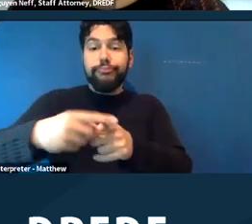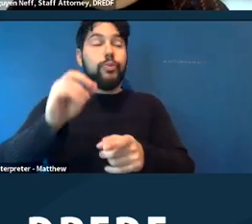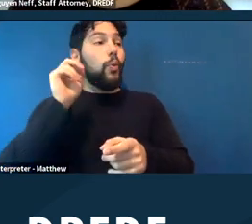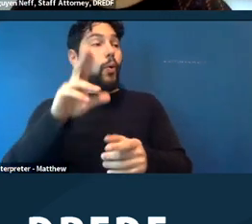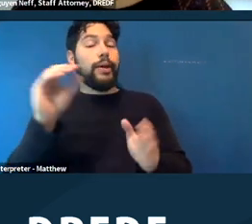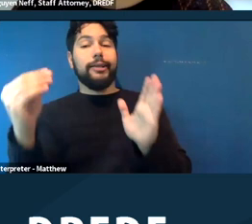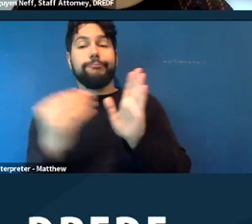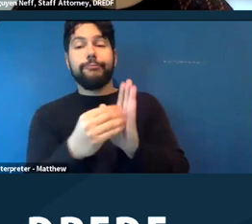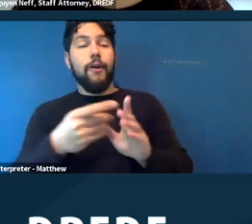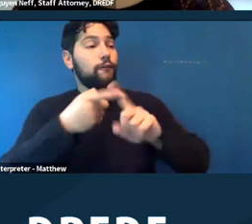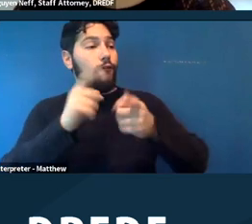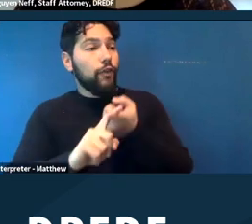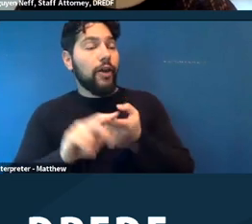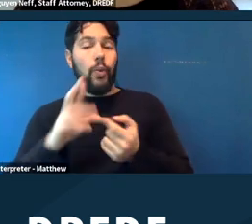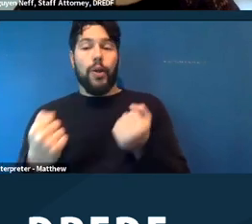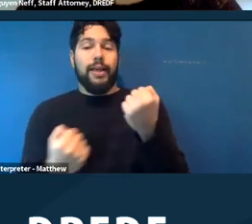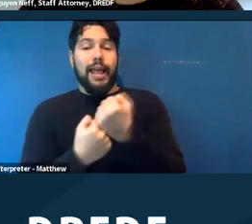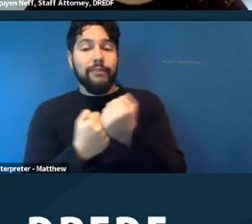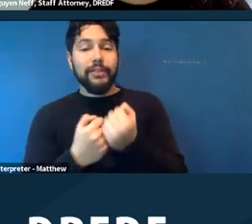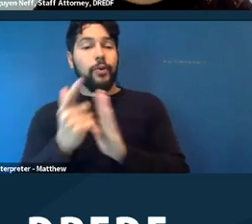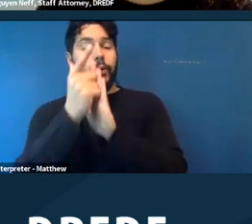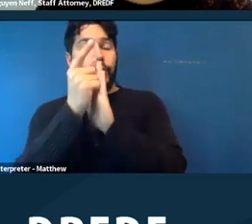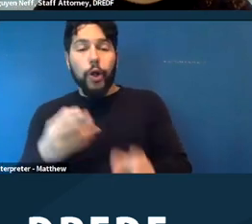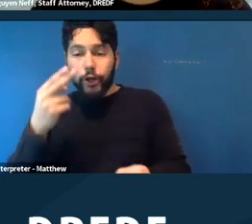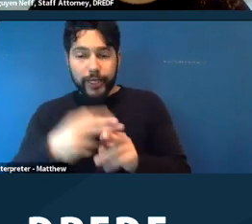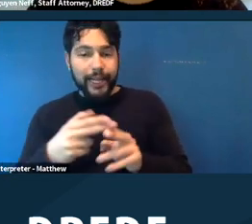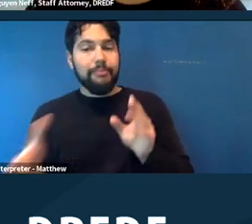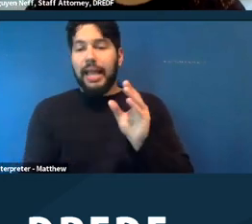or attorney's phone number or E‑mail. The request doesn't have to come from